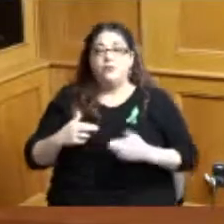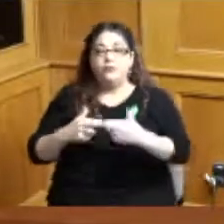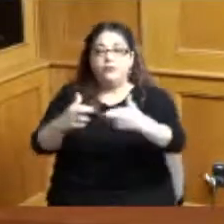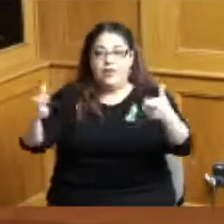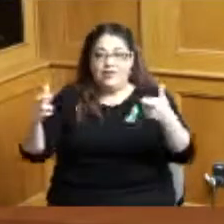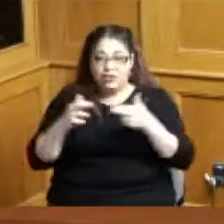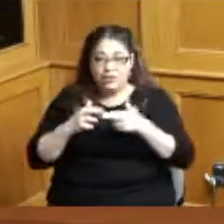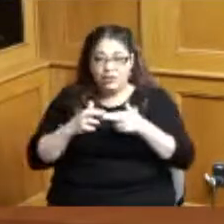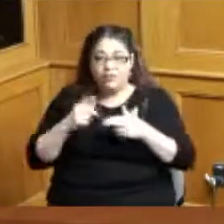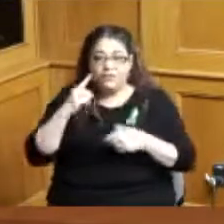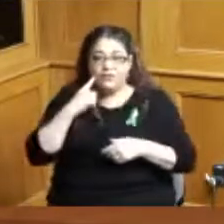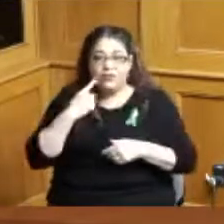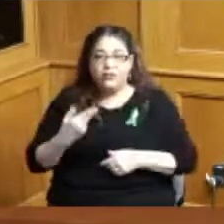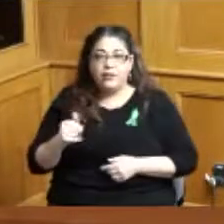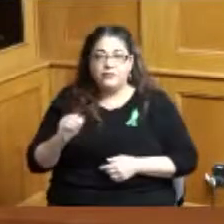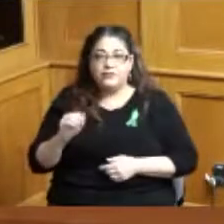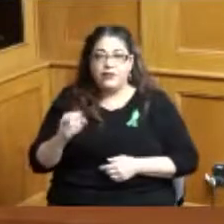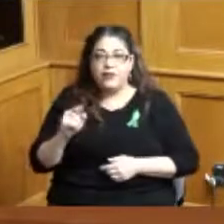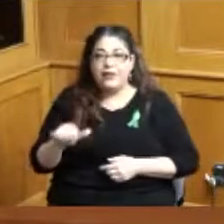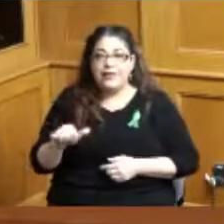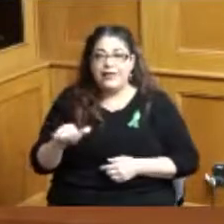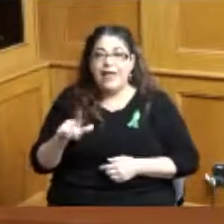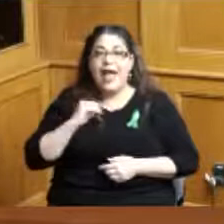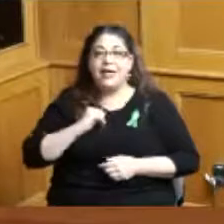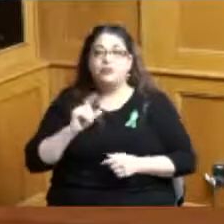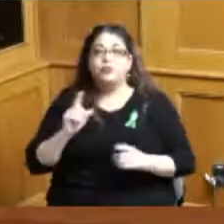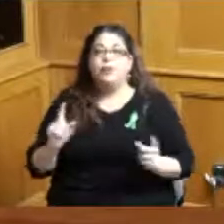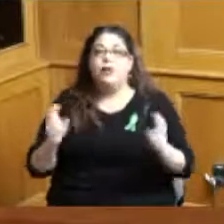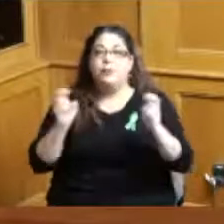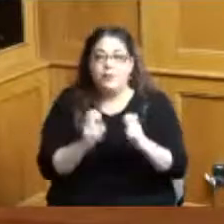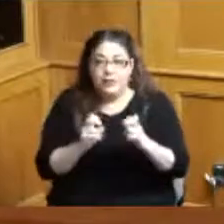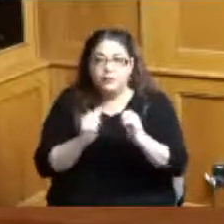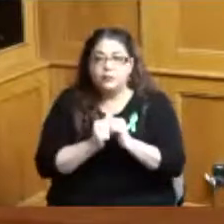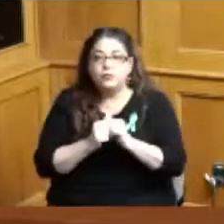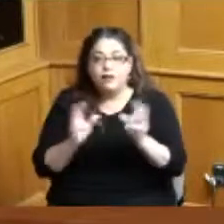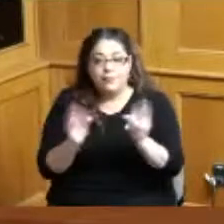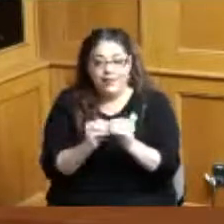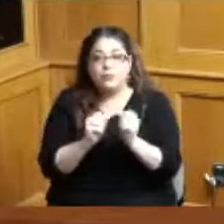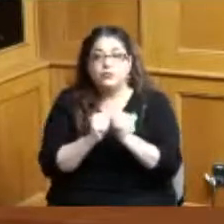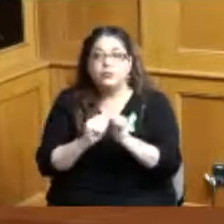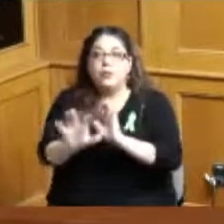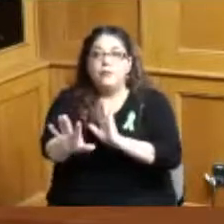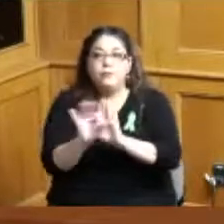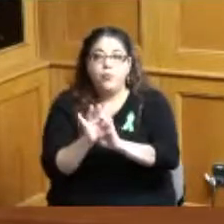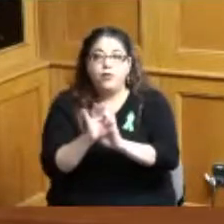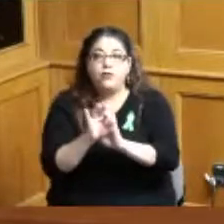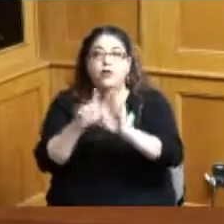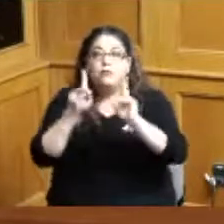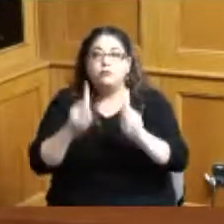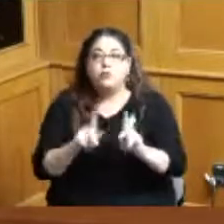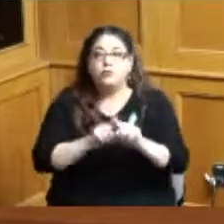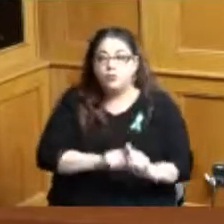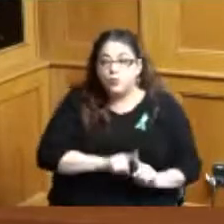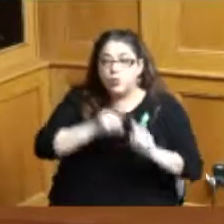Hamilton County has to meet to appoint someone to attend and sit on that statewide foundation so